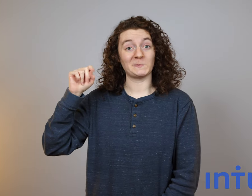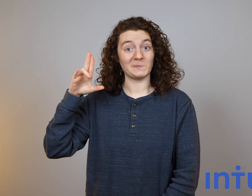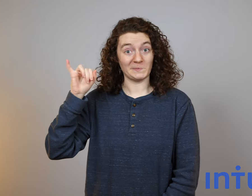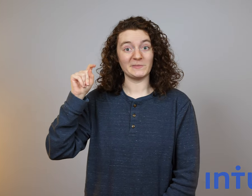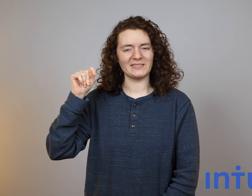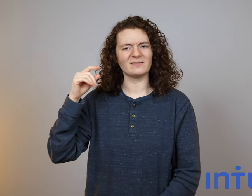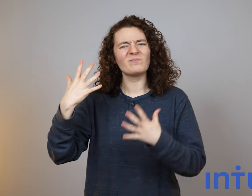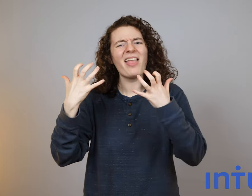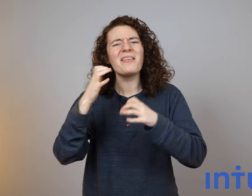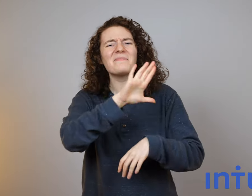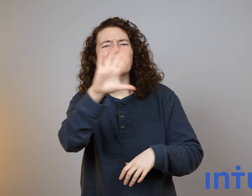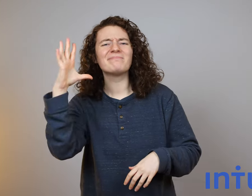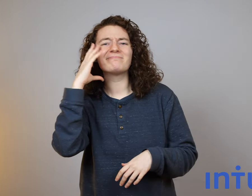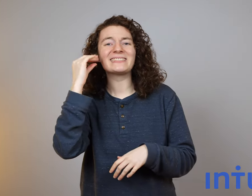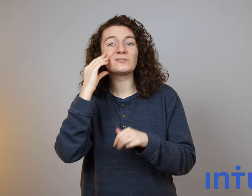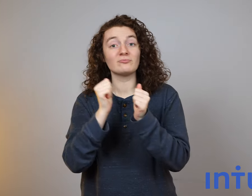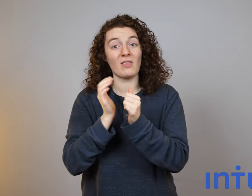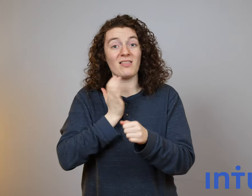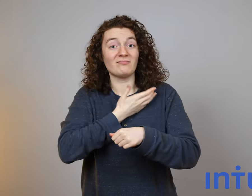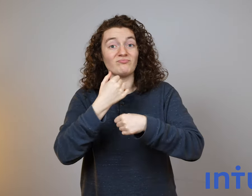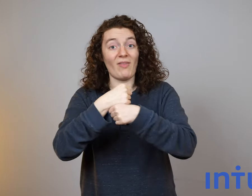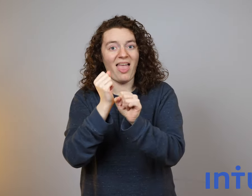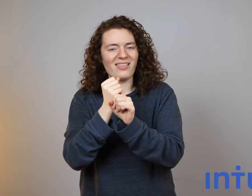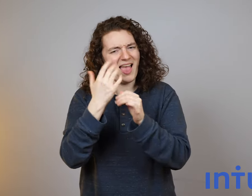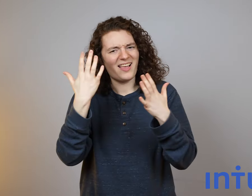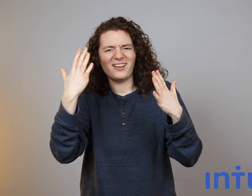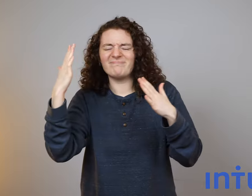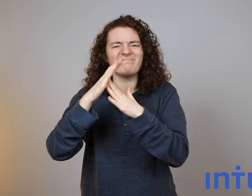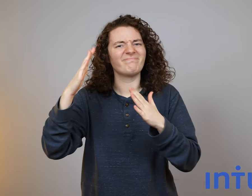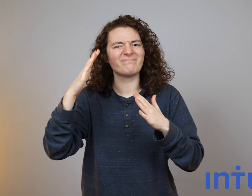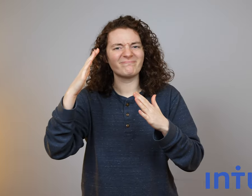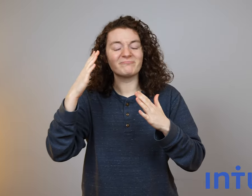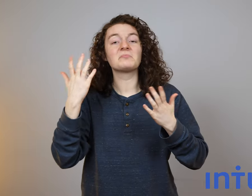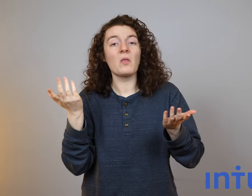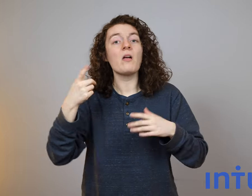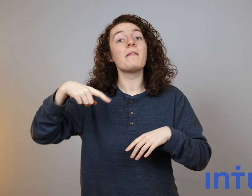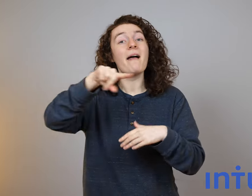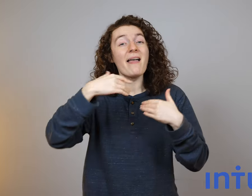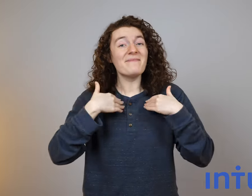At Intuit, we want your experience with our products to be the best.